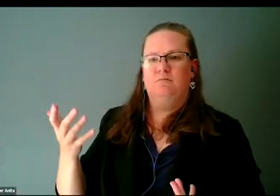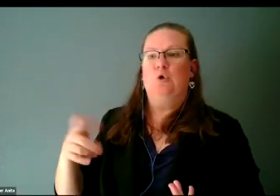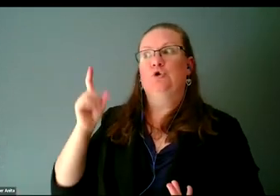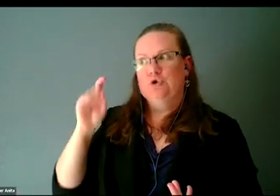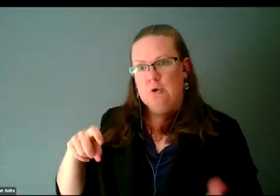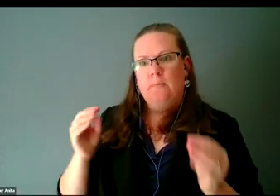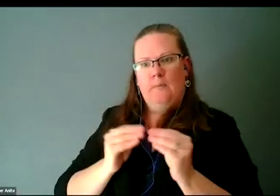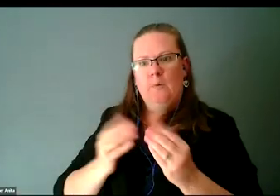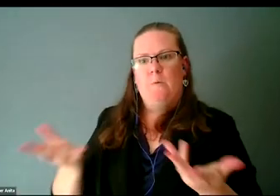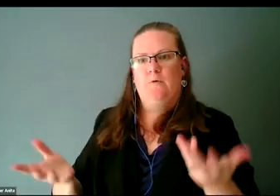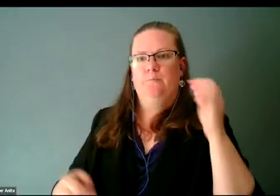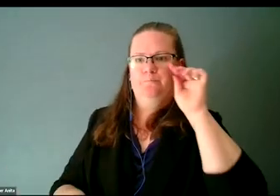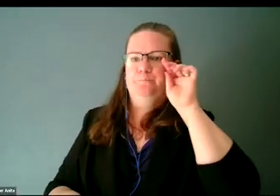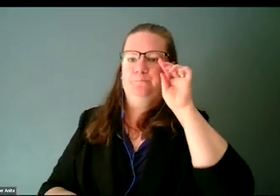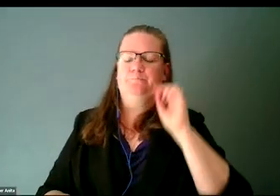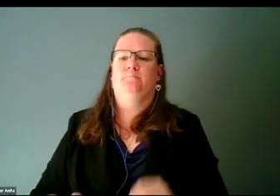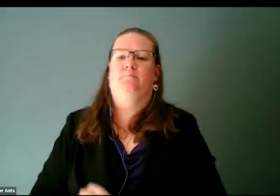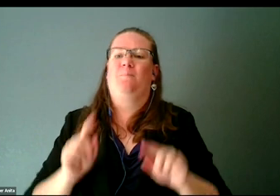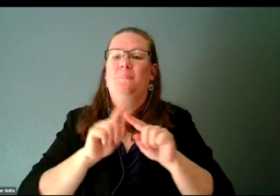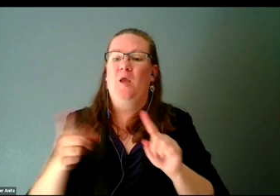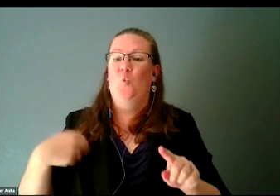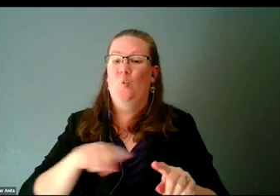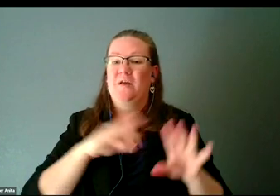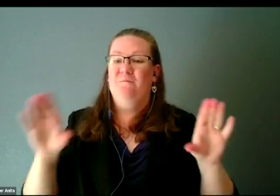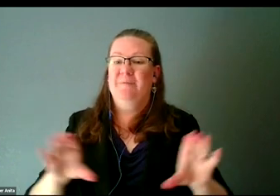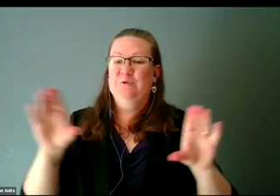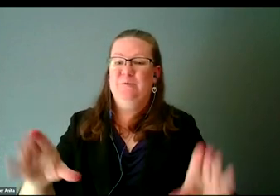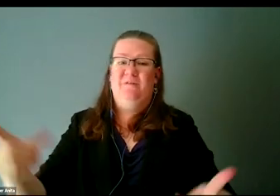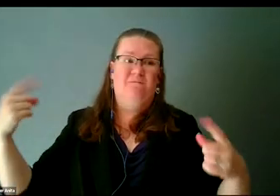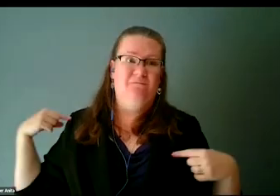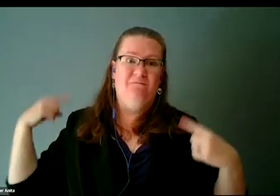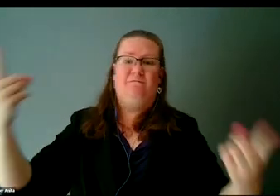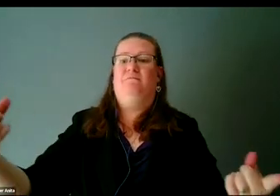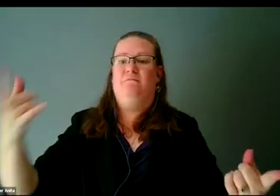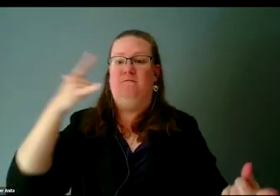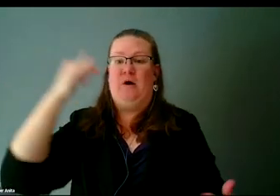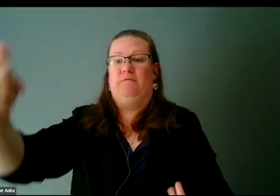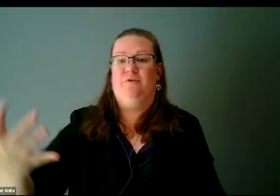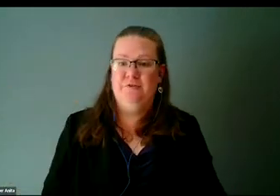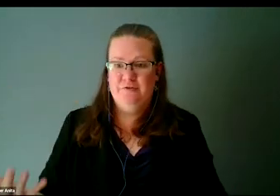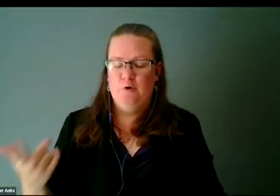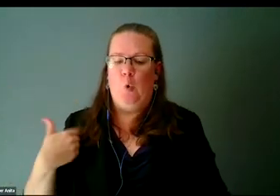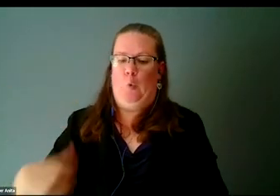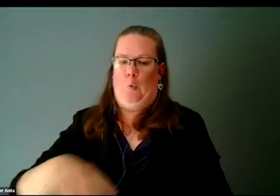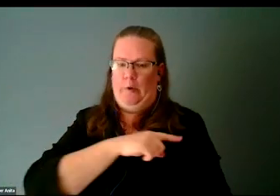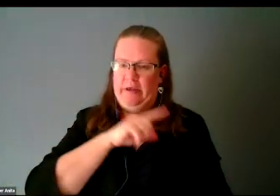However, we've been doing this stuff forever. We're the reason why all moms with strollers